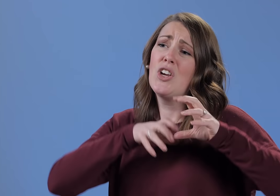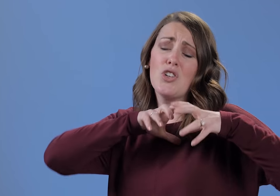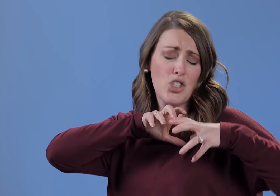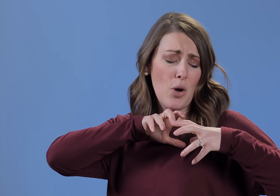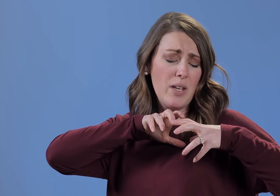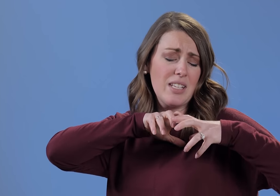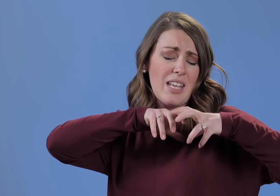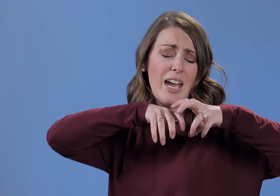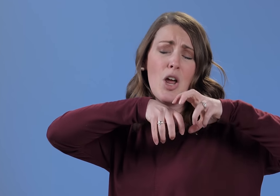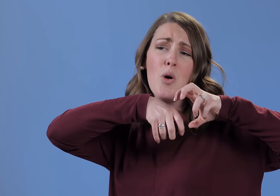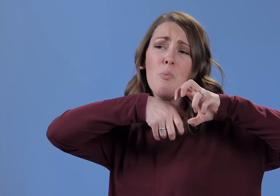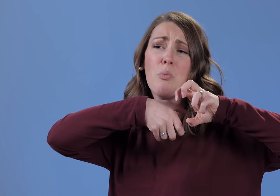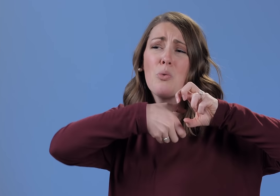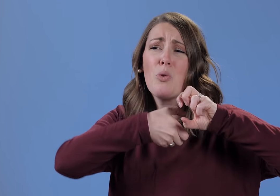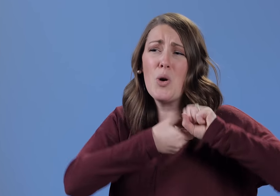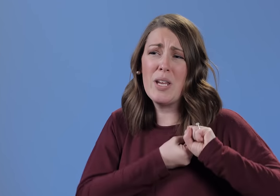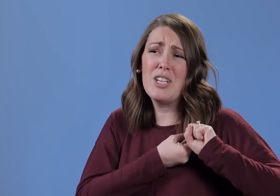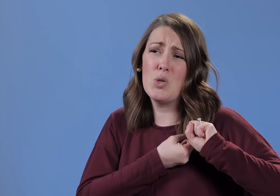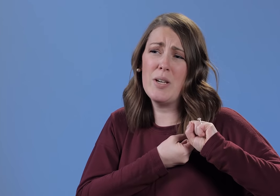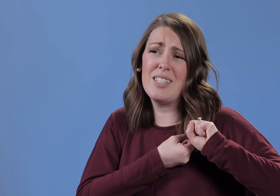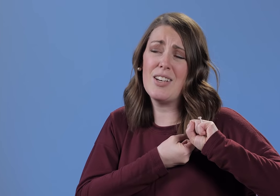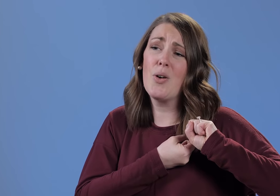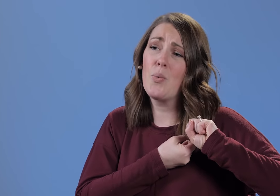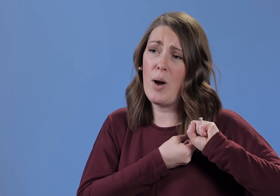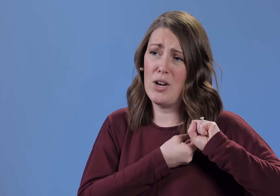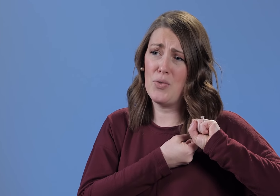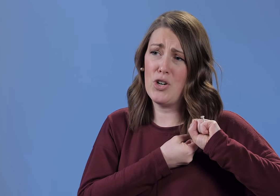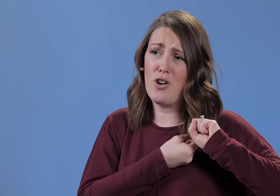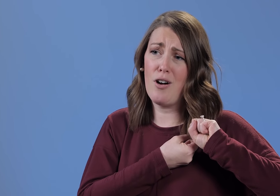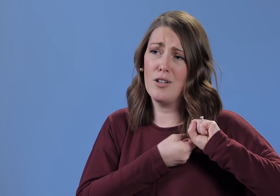You're showing the sign BROKEN and TWISTED right over your heart.